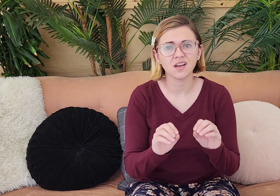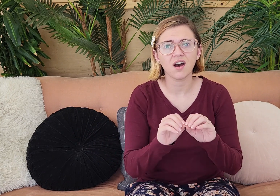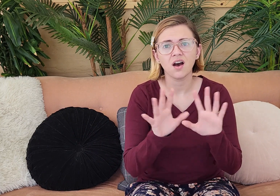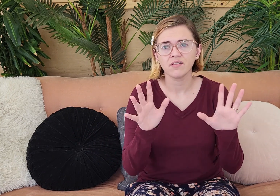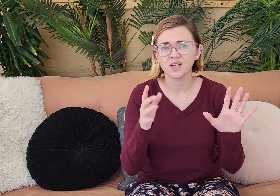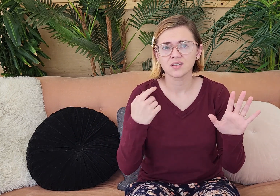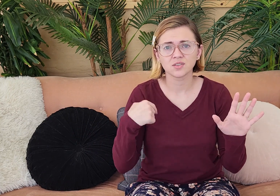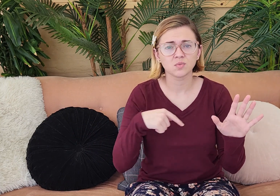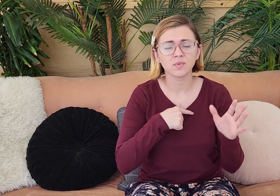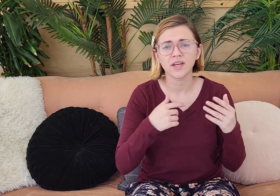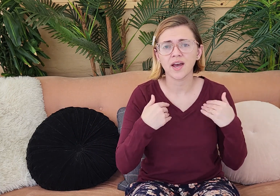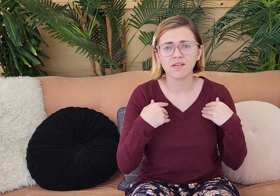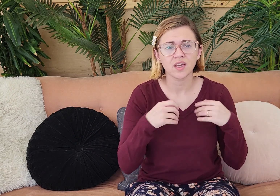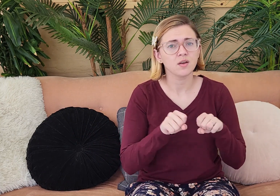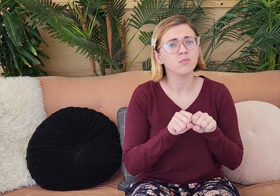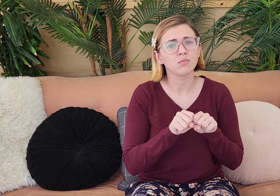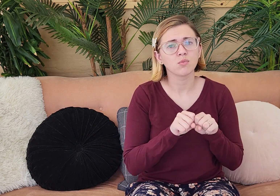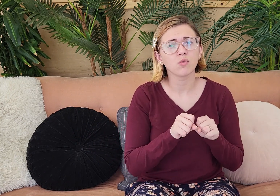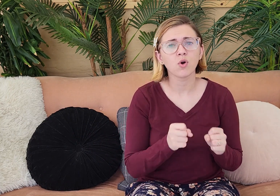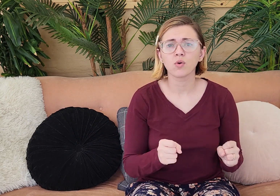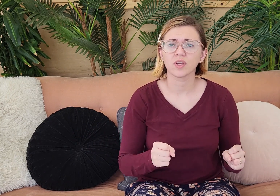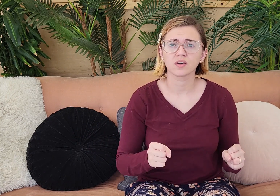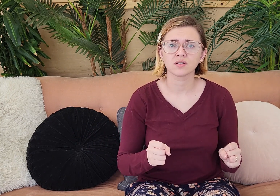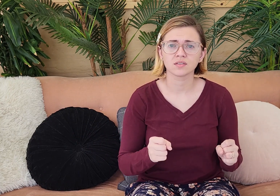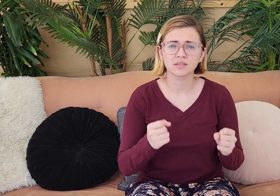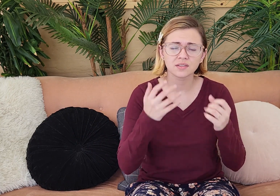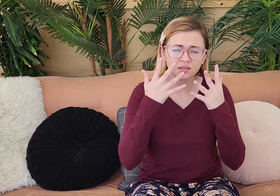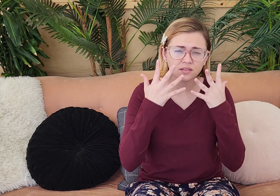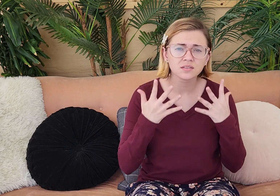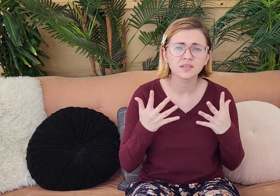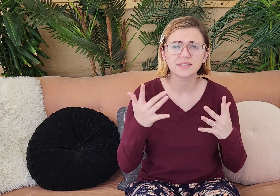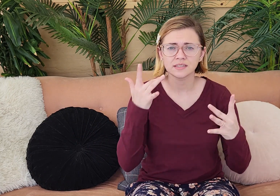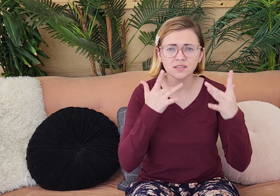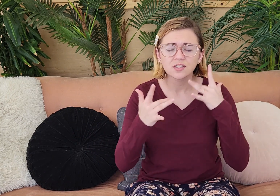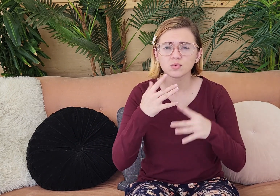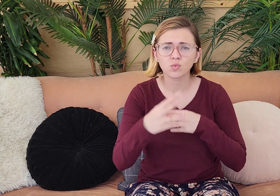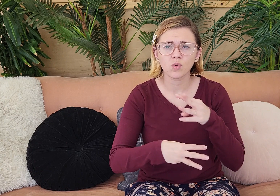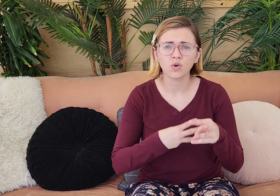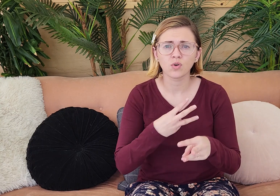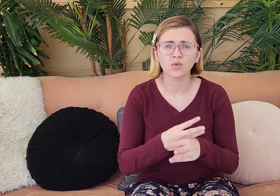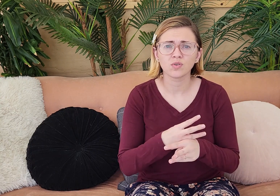of the time. It is obvious that we live in a broken,